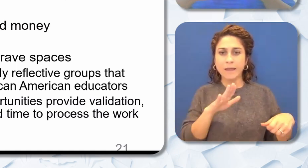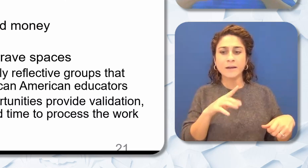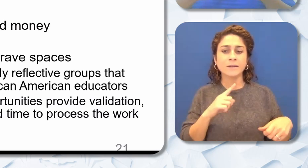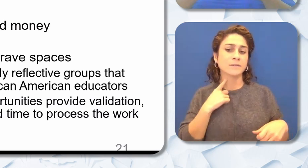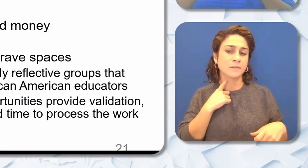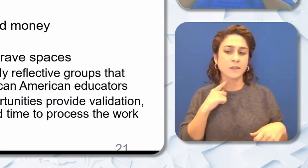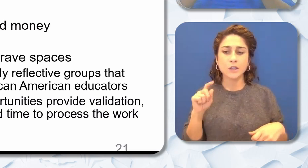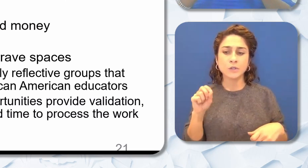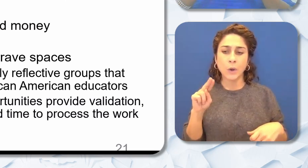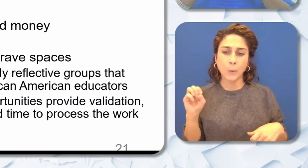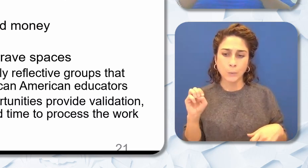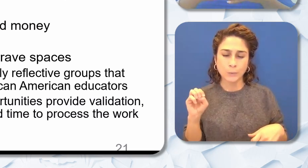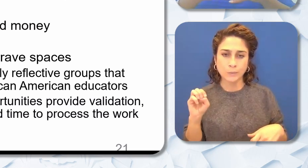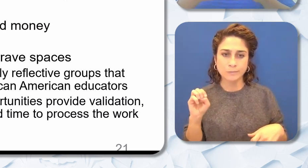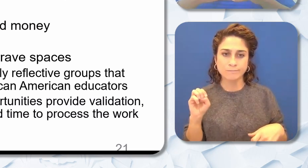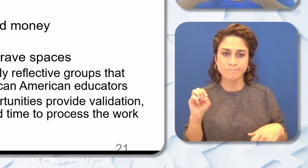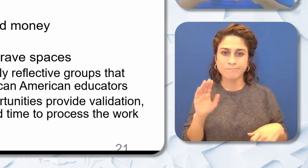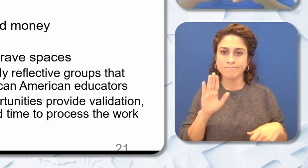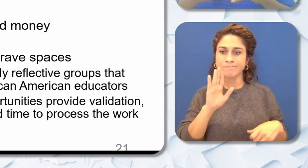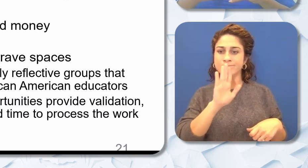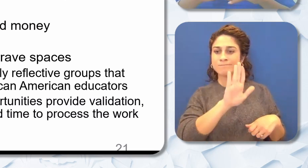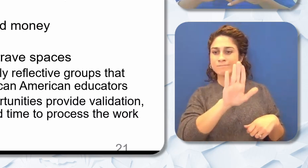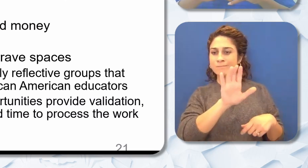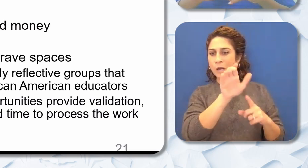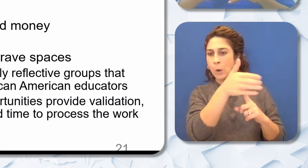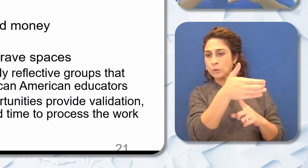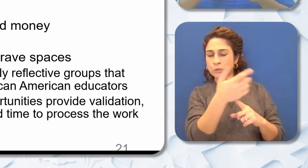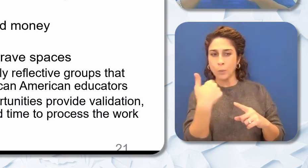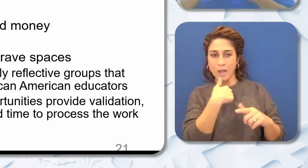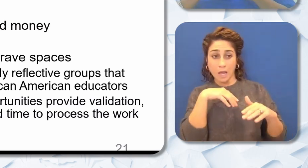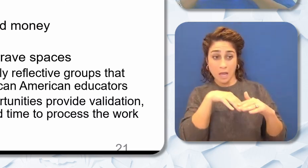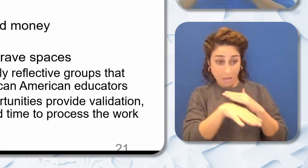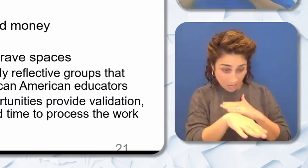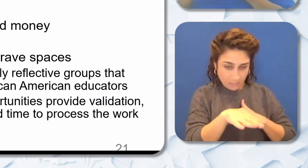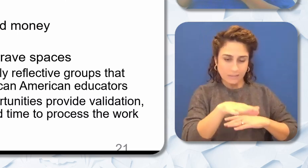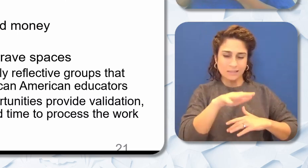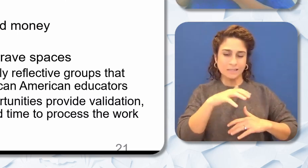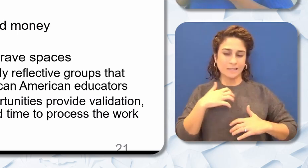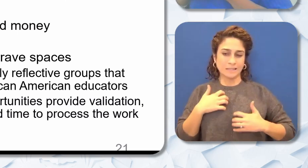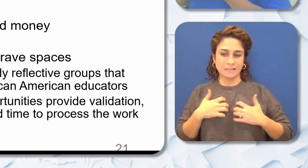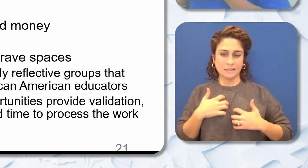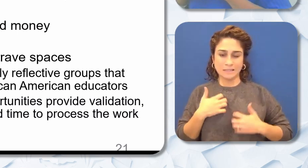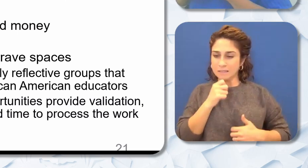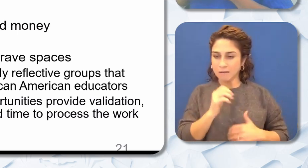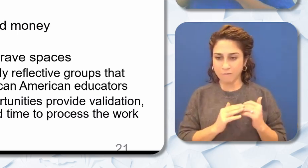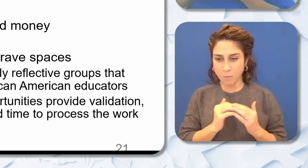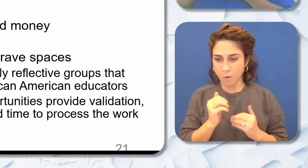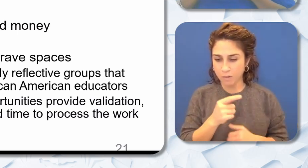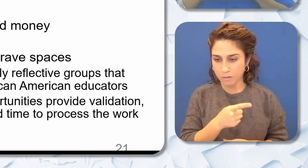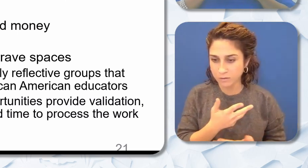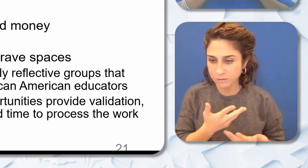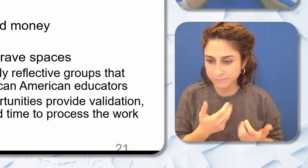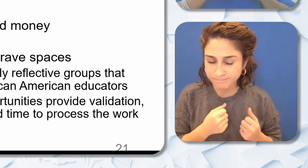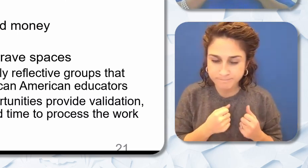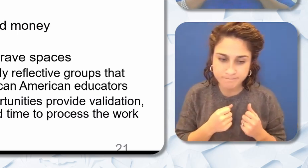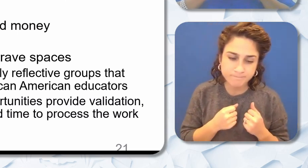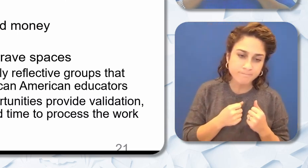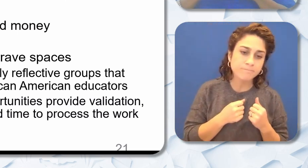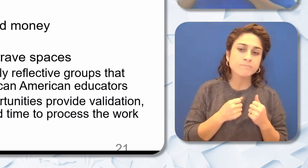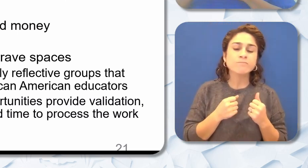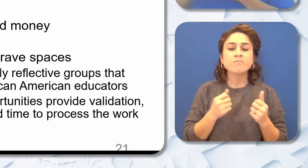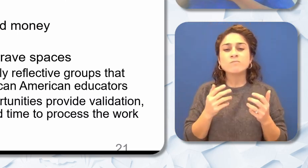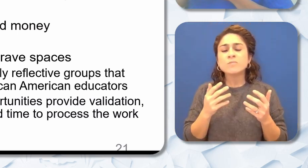working in certain environments uncomfortable. I'd like for us to begin challenging implicit